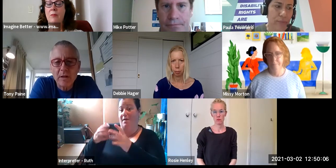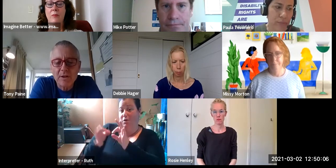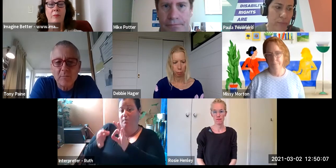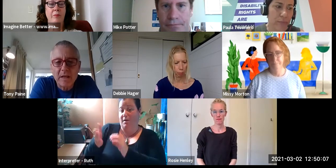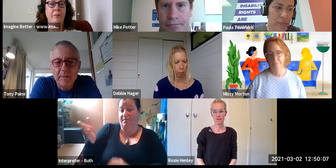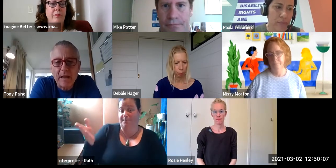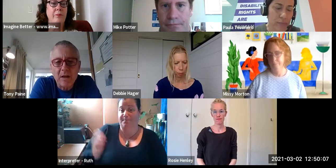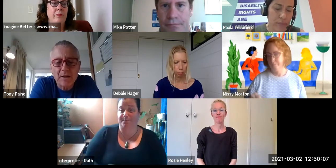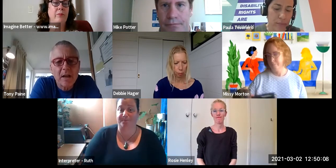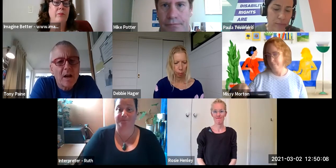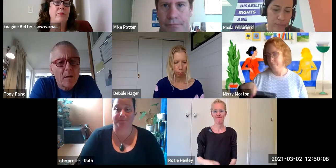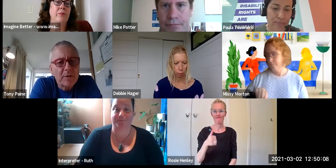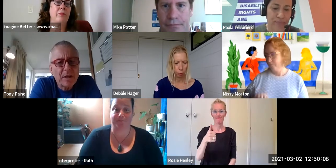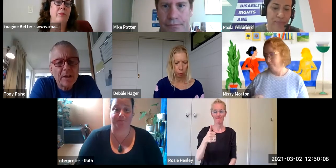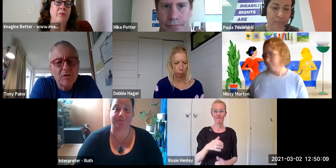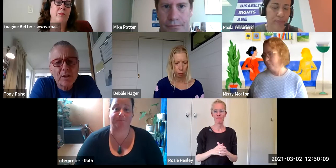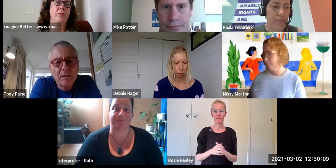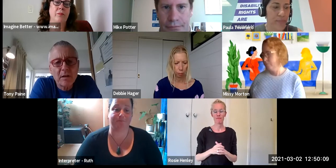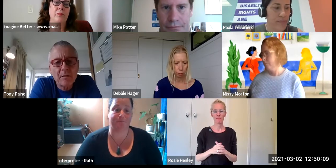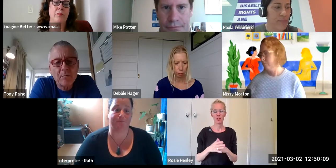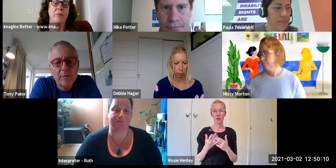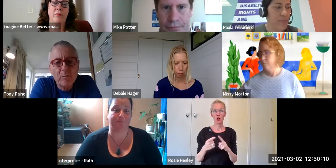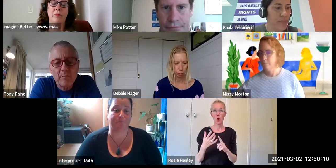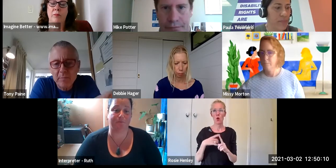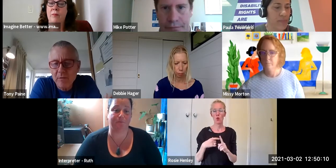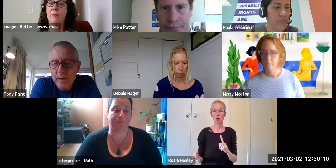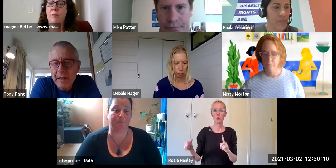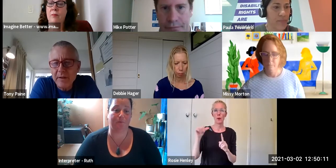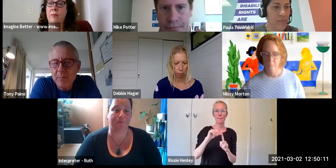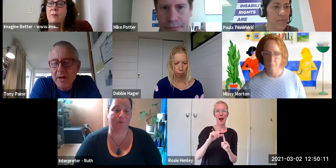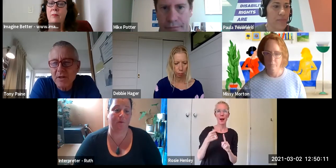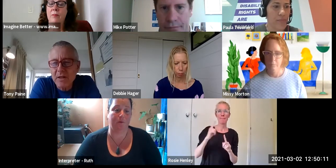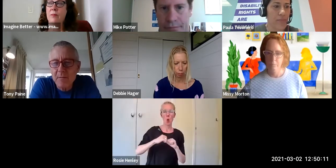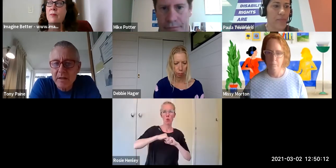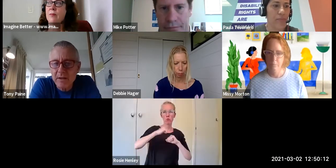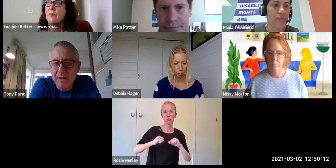who are considering becoming allies? I'm particularly interested in, just before we land there, perhaps just come back to this